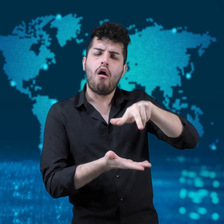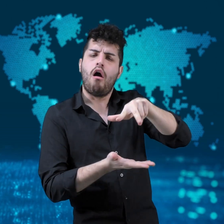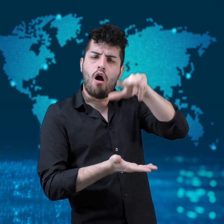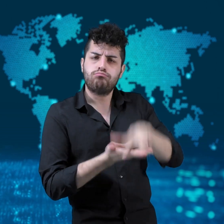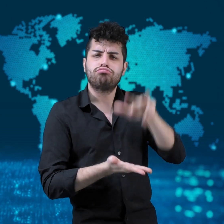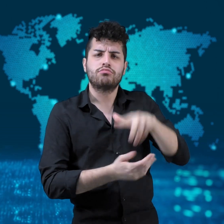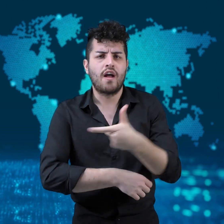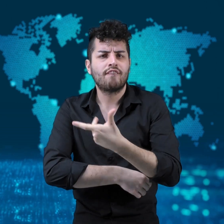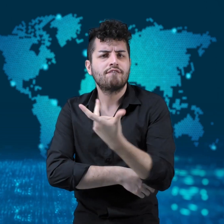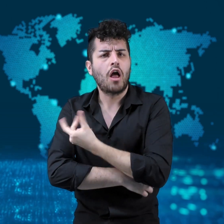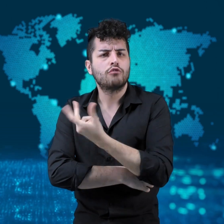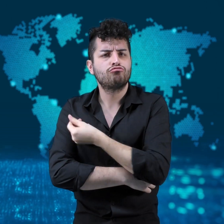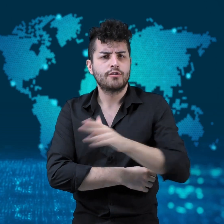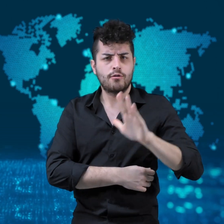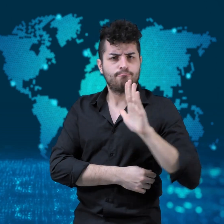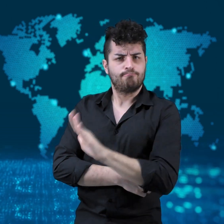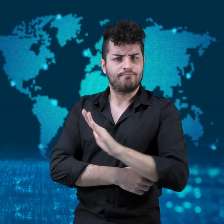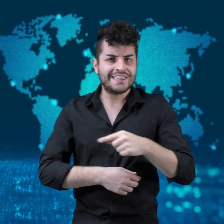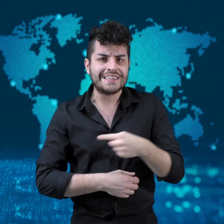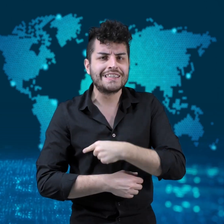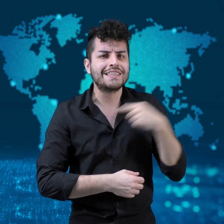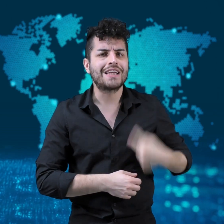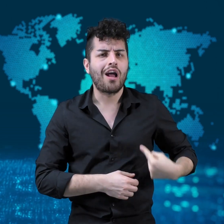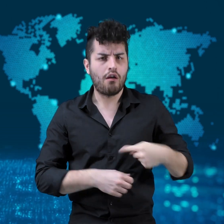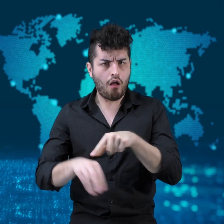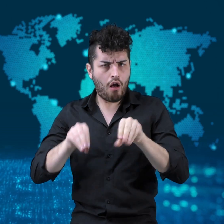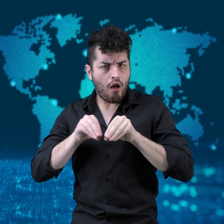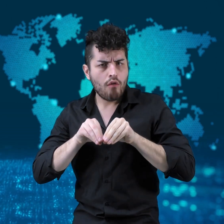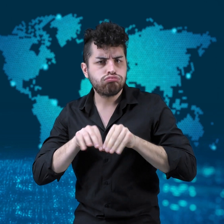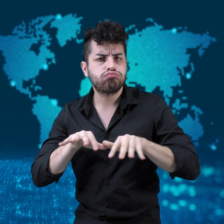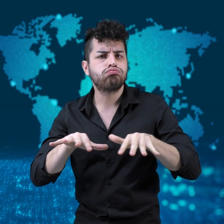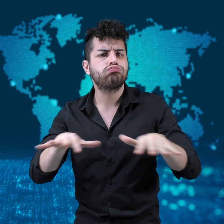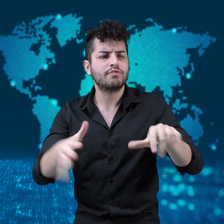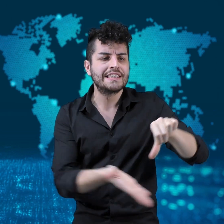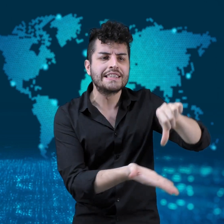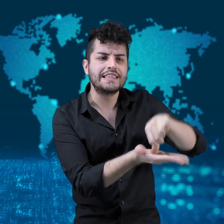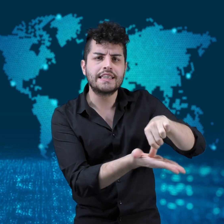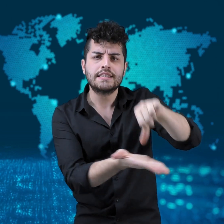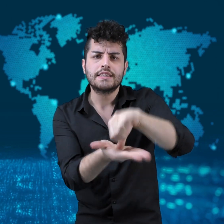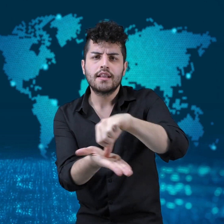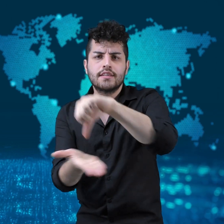The Chinese government approved its own vaccine